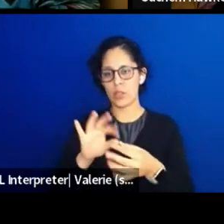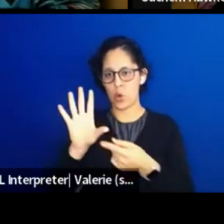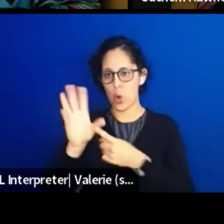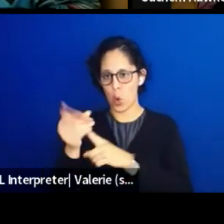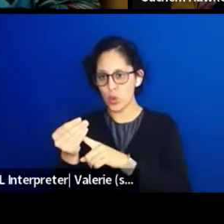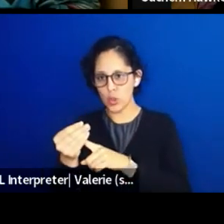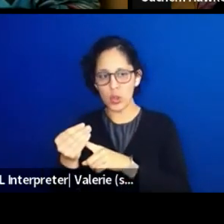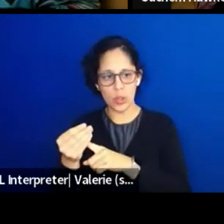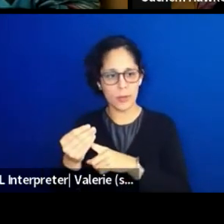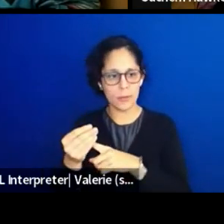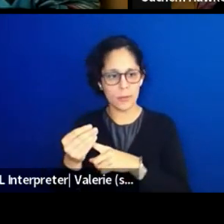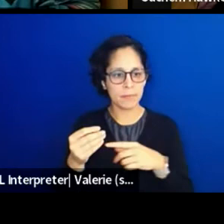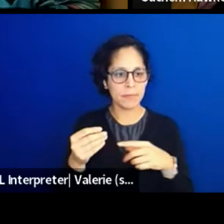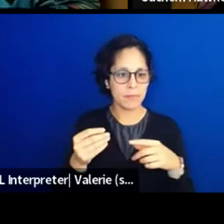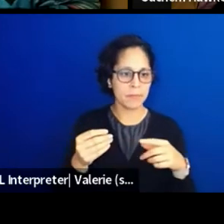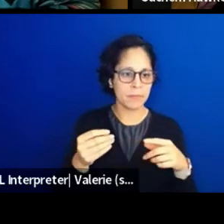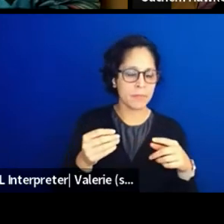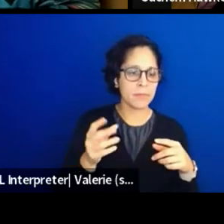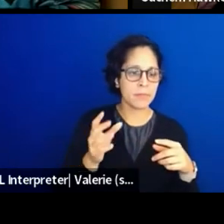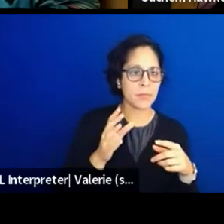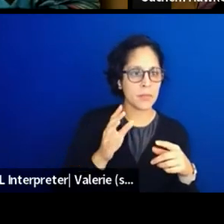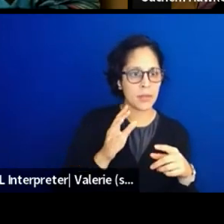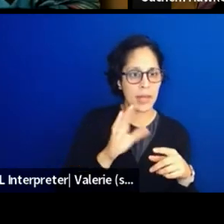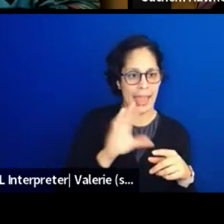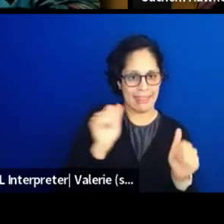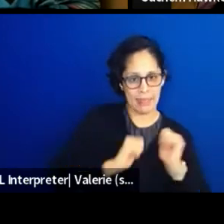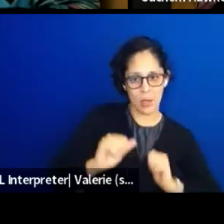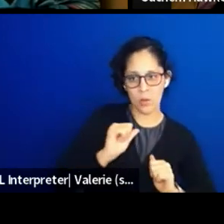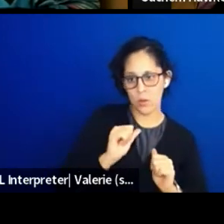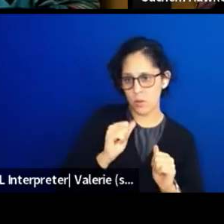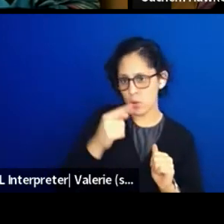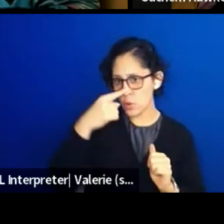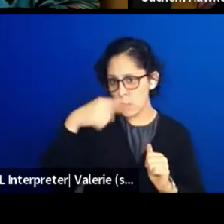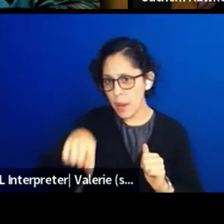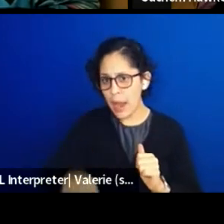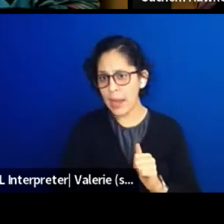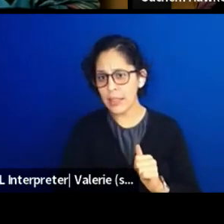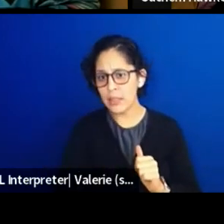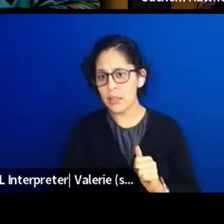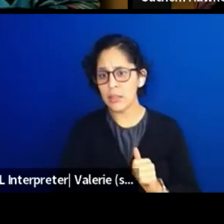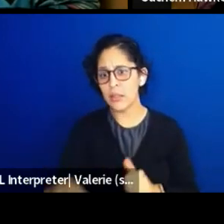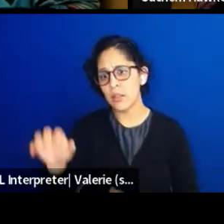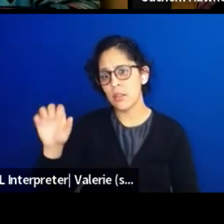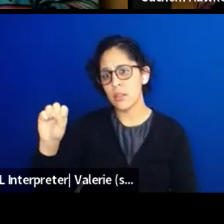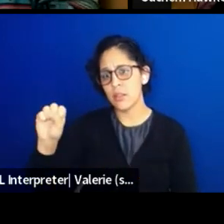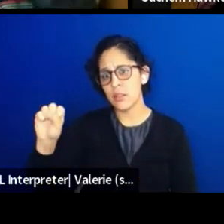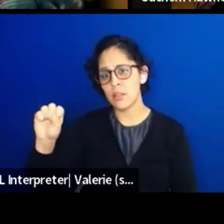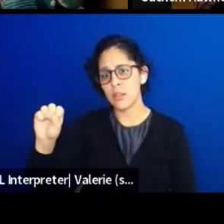and Nawashahu to speak. If they want to, to this question of culture.